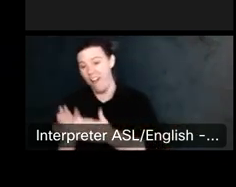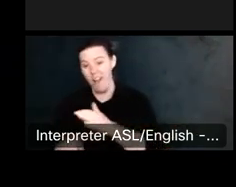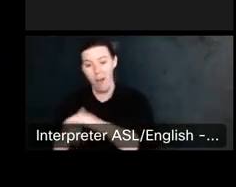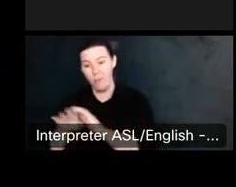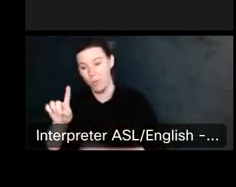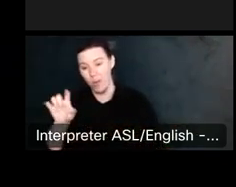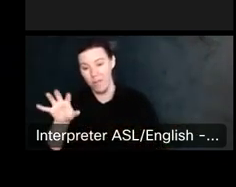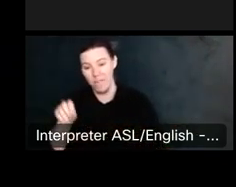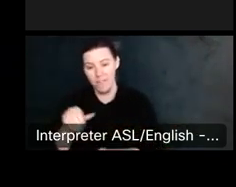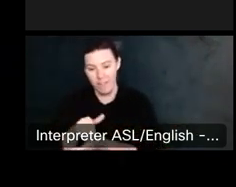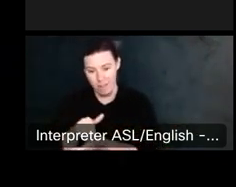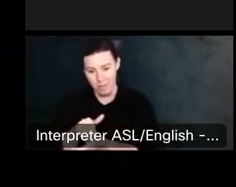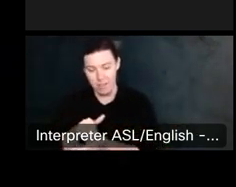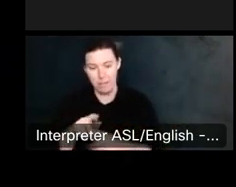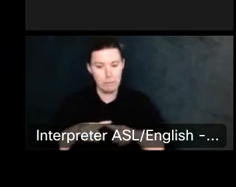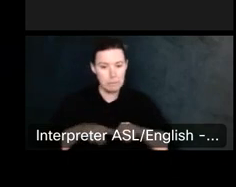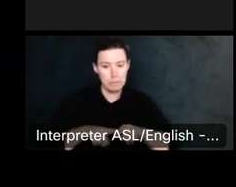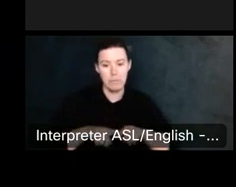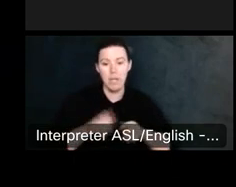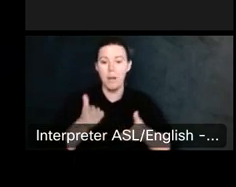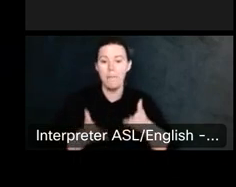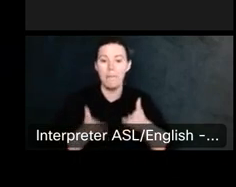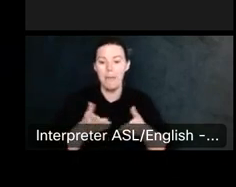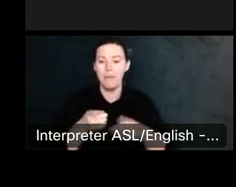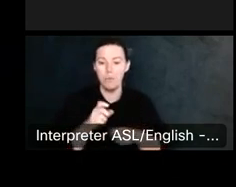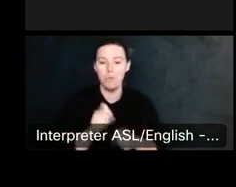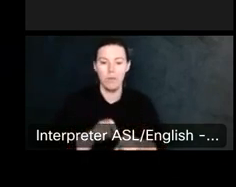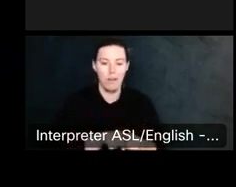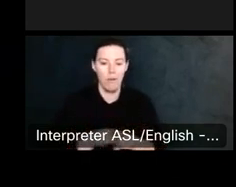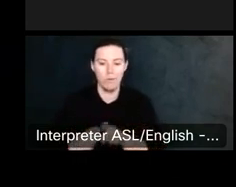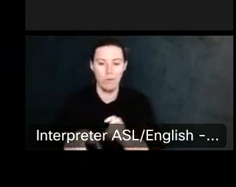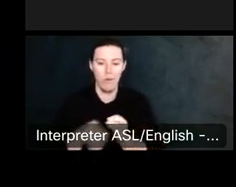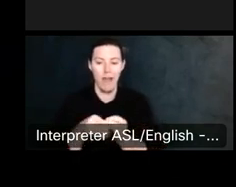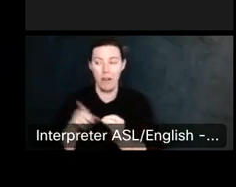And there's even a criminal. and there's even a criminal